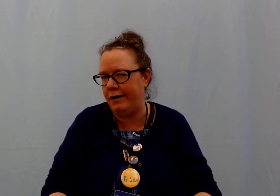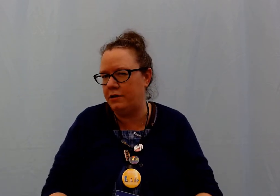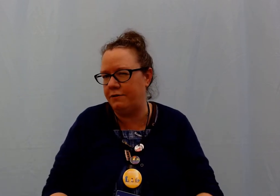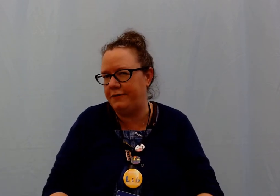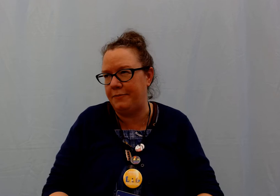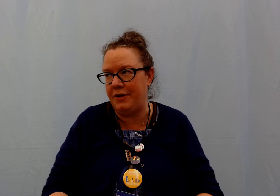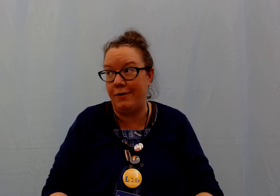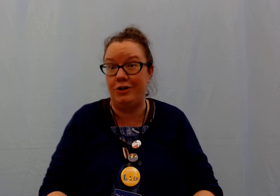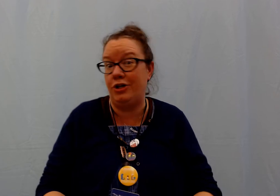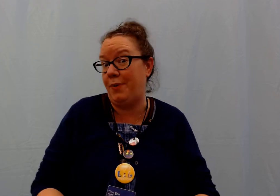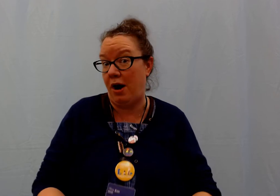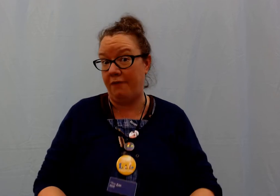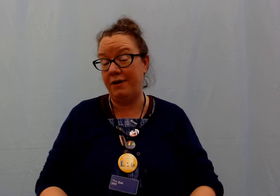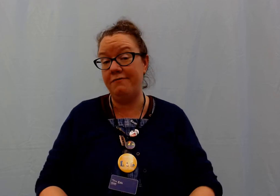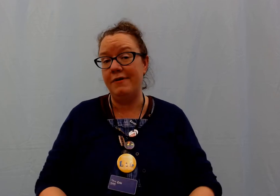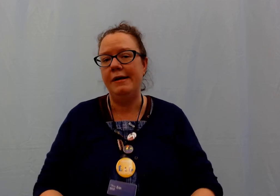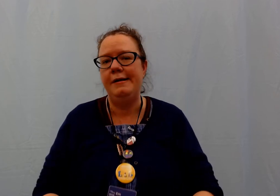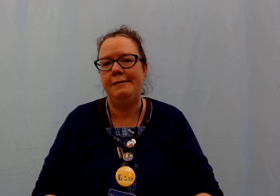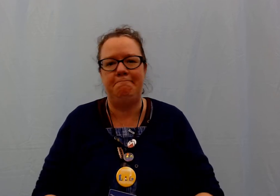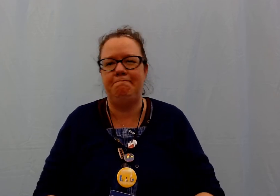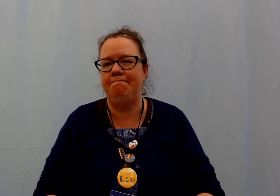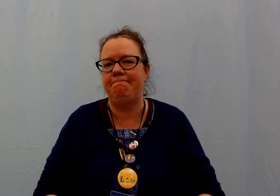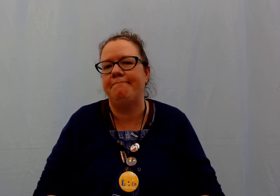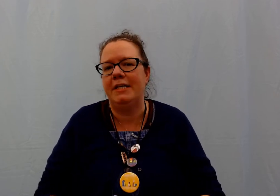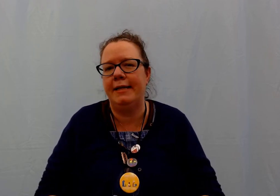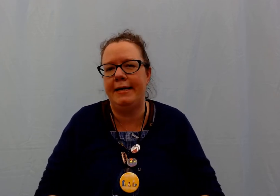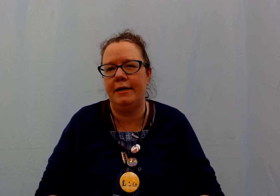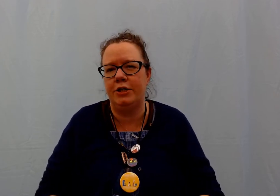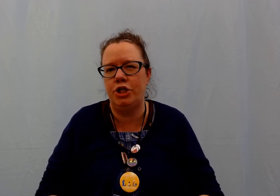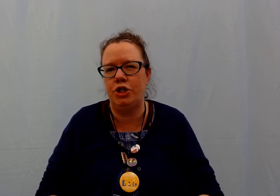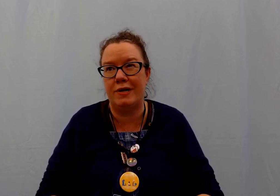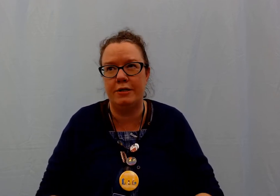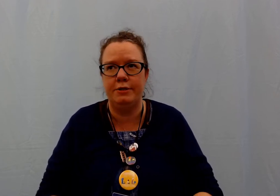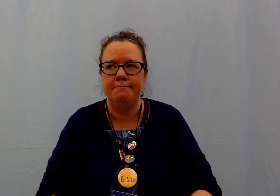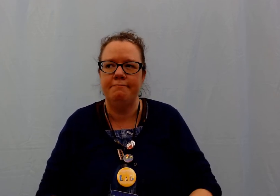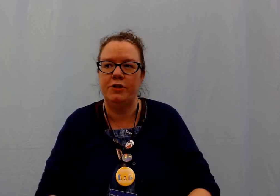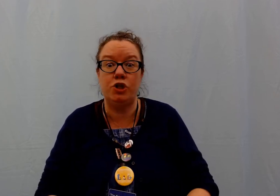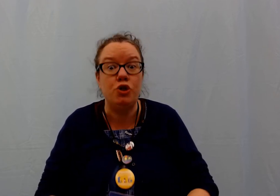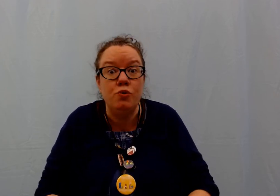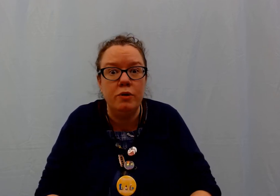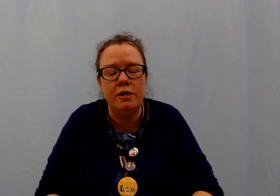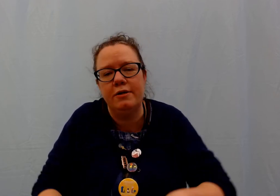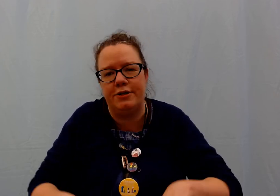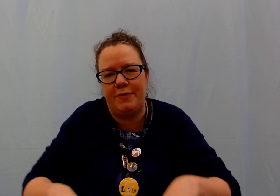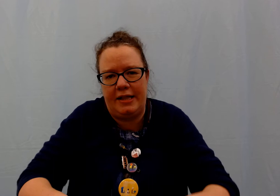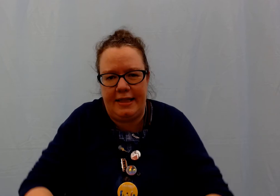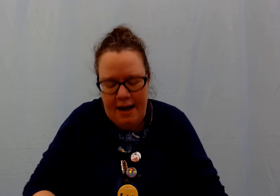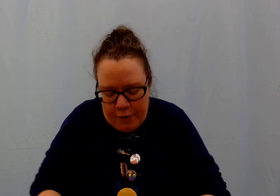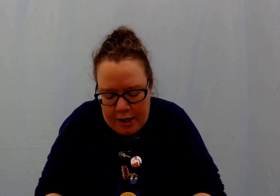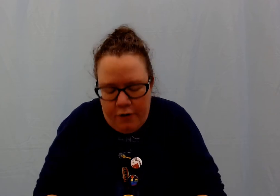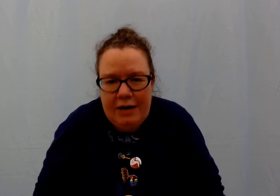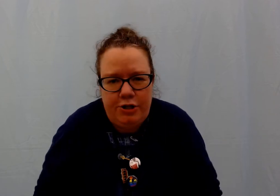edge of something you can jump off of like a short stool or something like that. We're gonna crouch